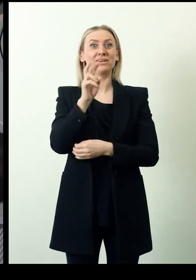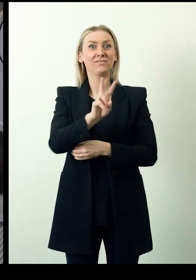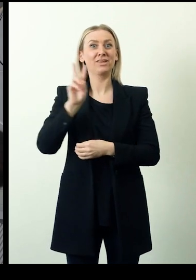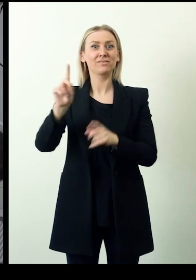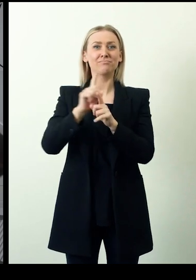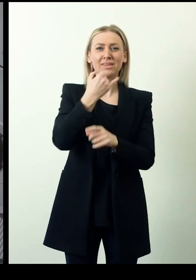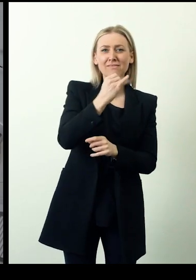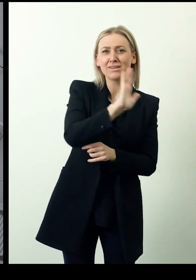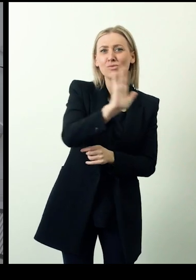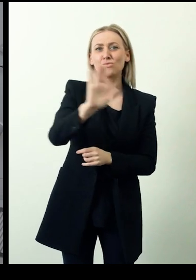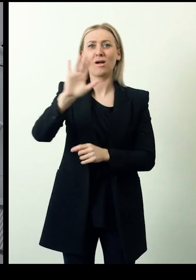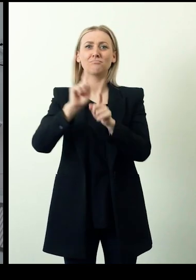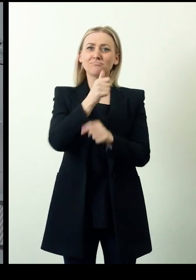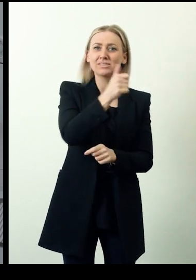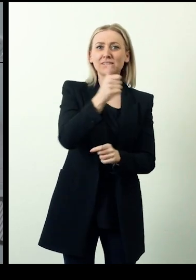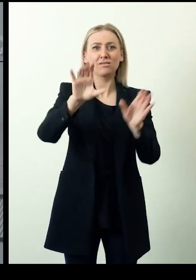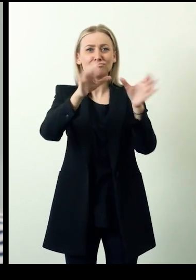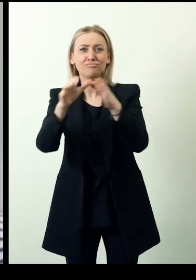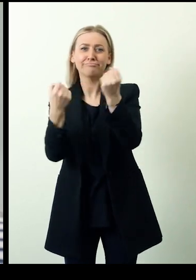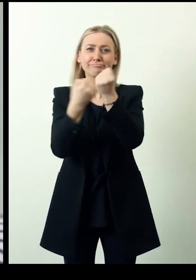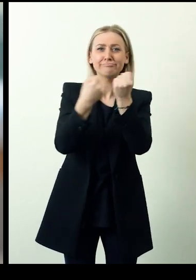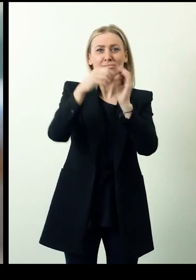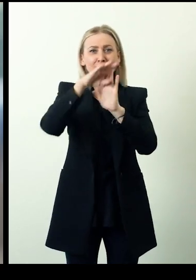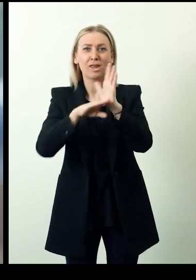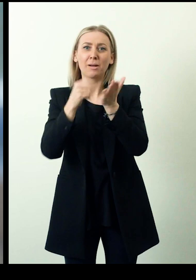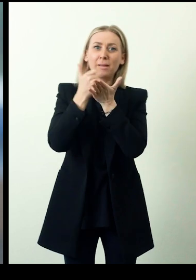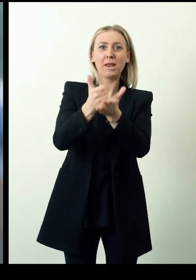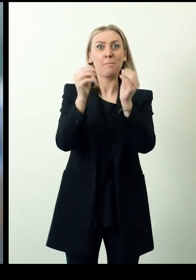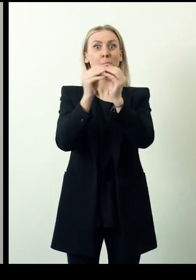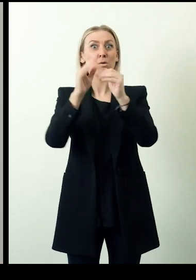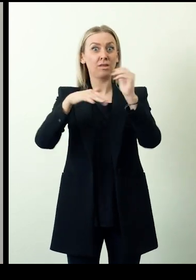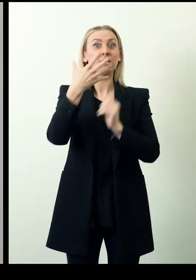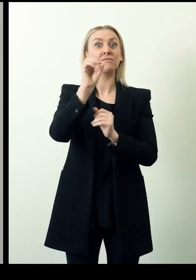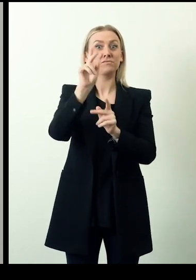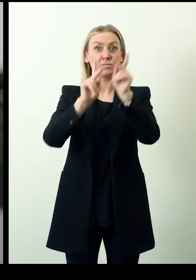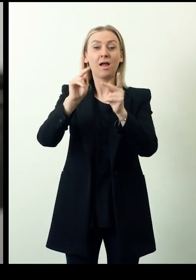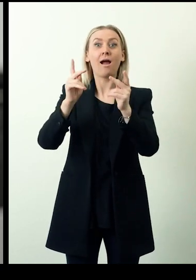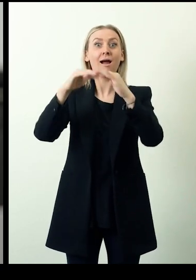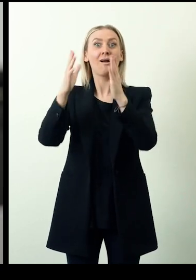By 2022, the Individualized and autonomy supportive program helped more than 50 people find new homes.